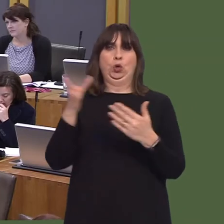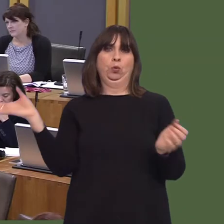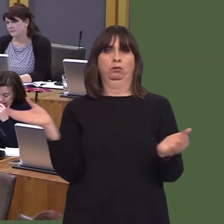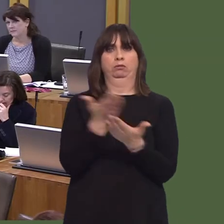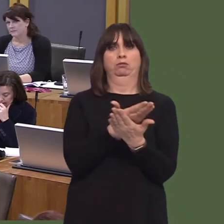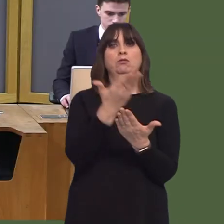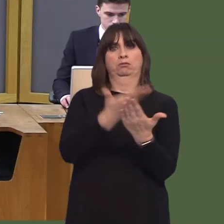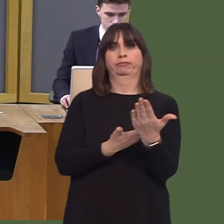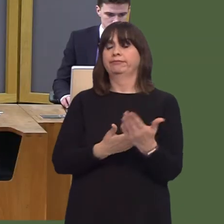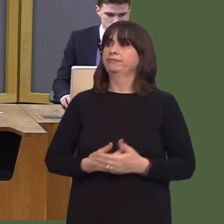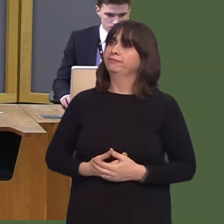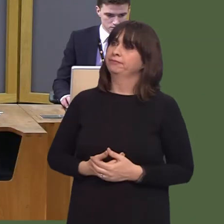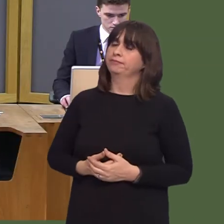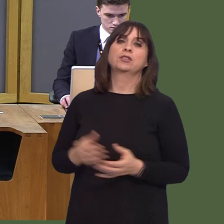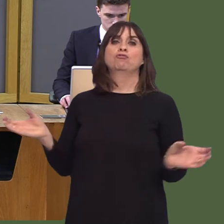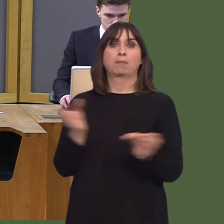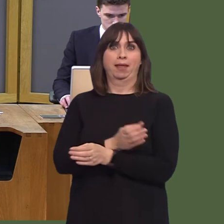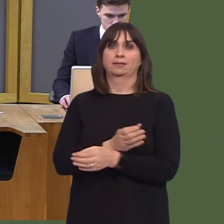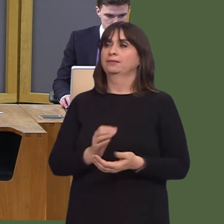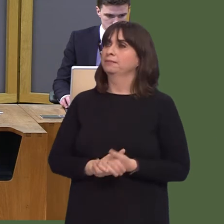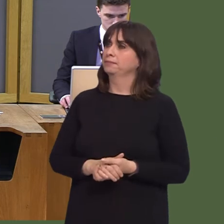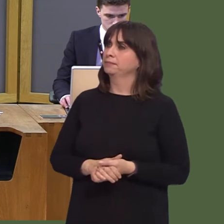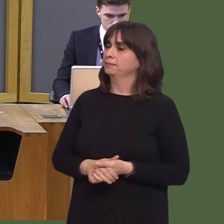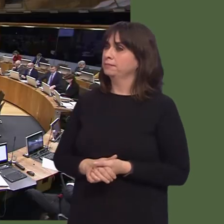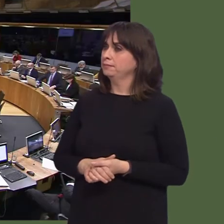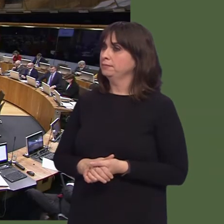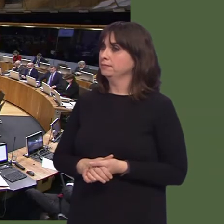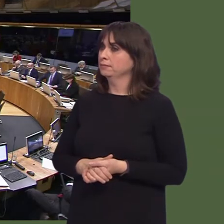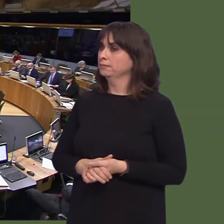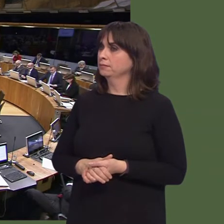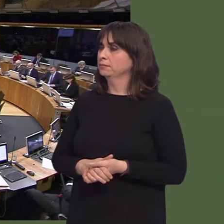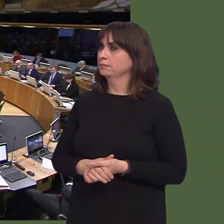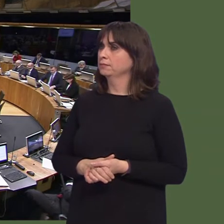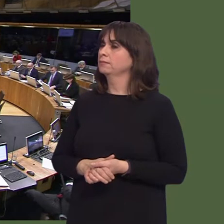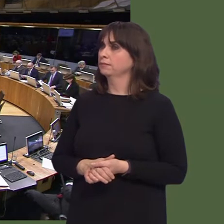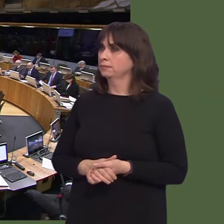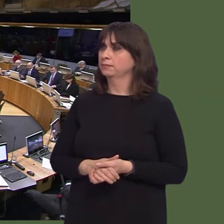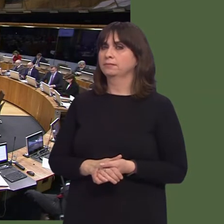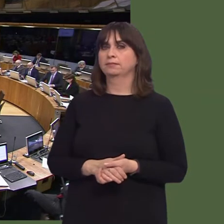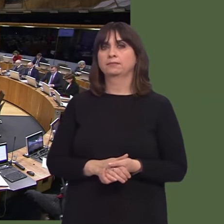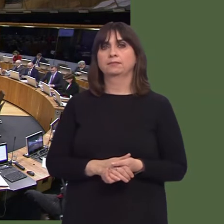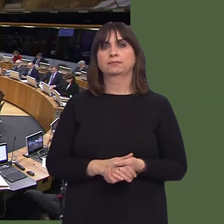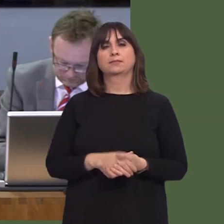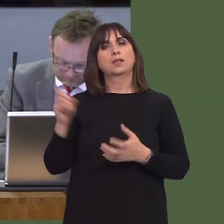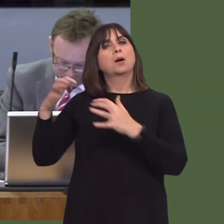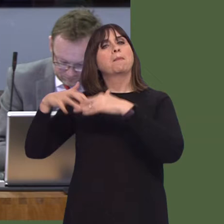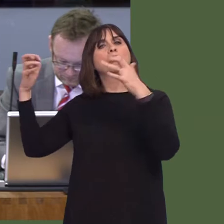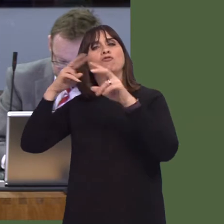harder to provide support for those people who need help with homelessness services.